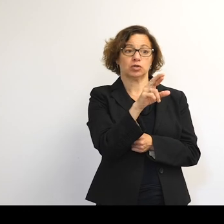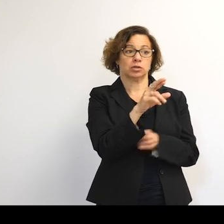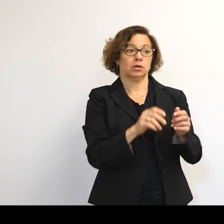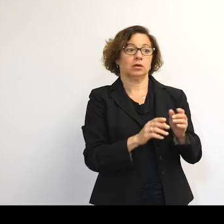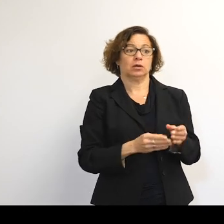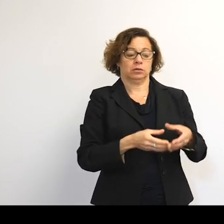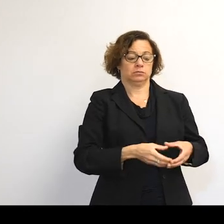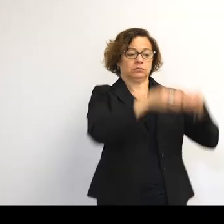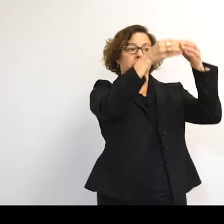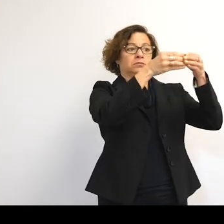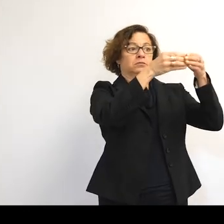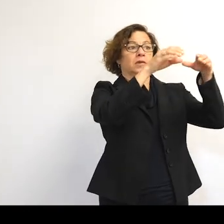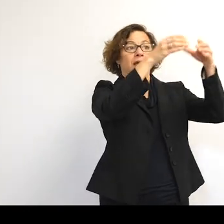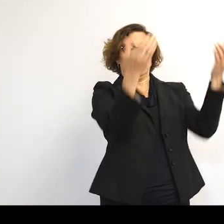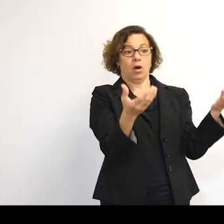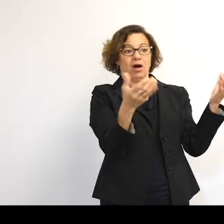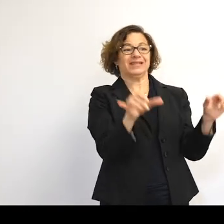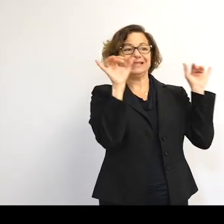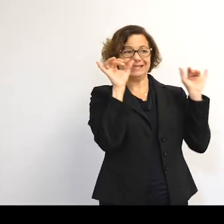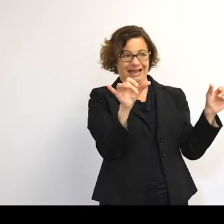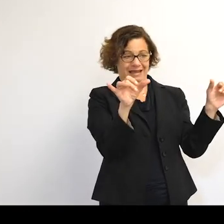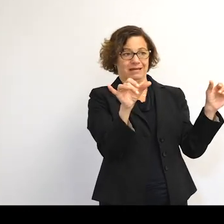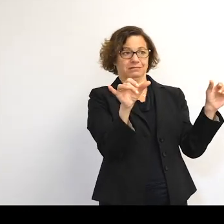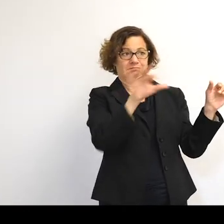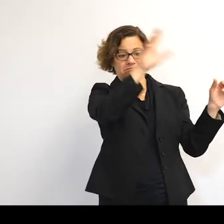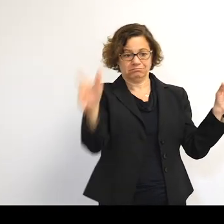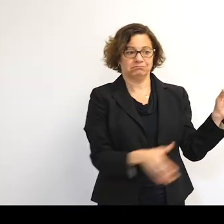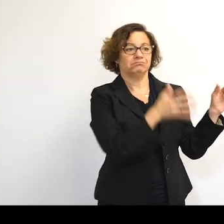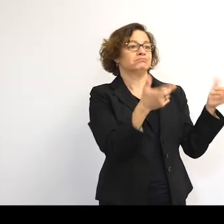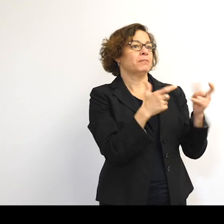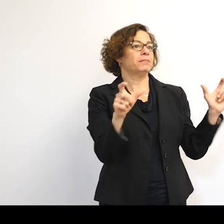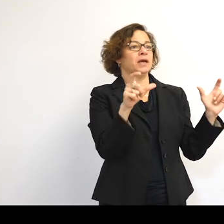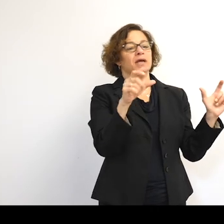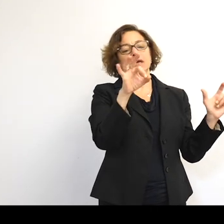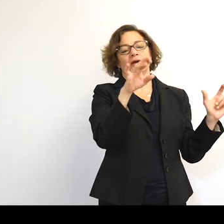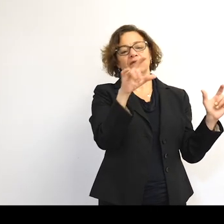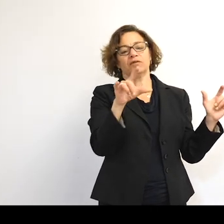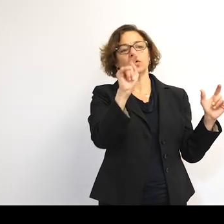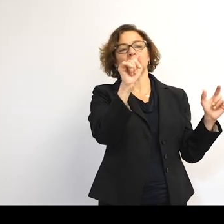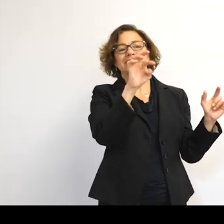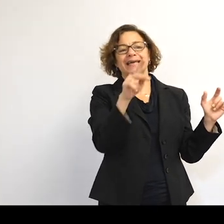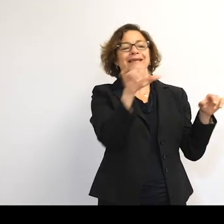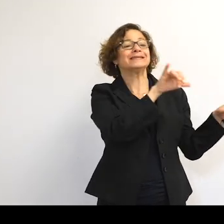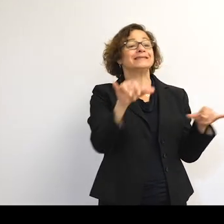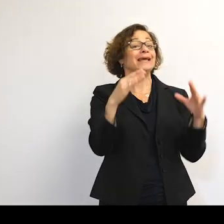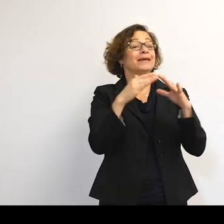So basically, it is large fuel tanks careening around. They're about the size of a city bus. And we do not want to be encouraging one of those